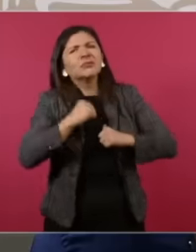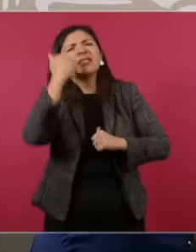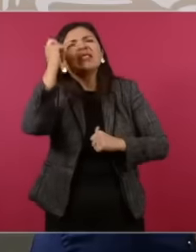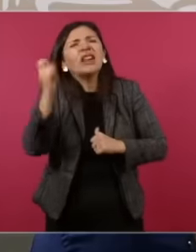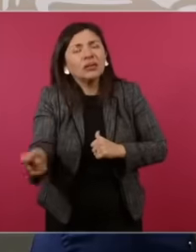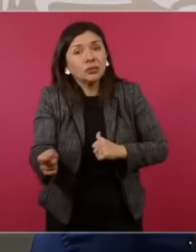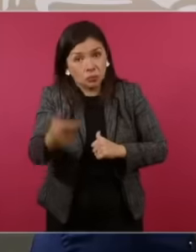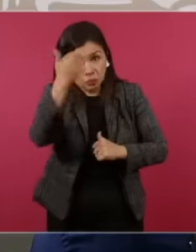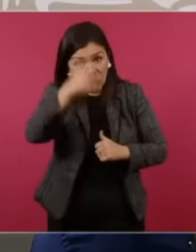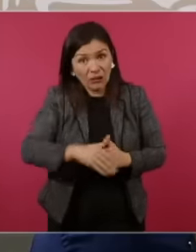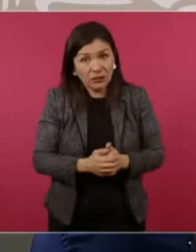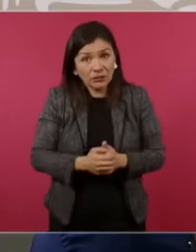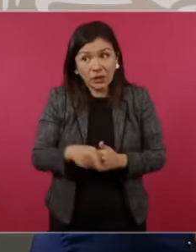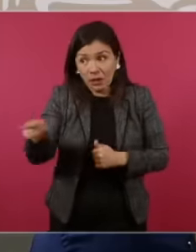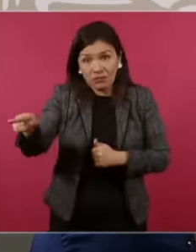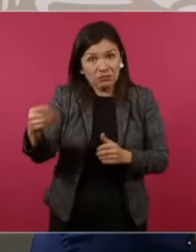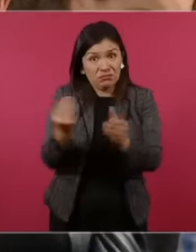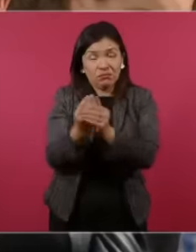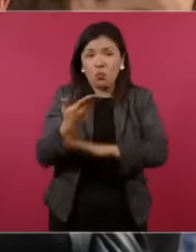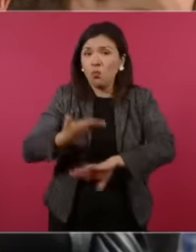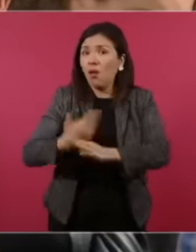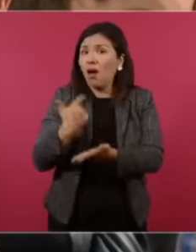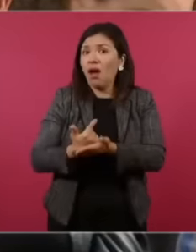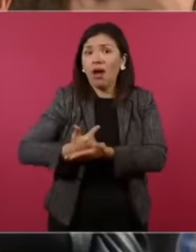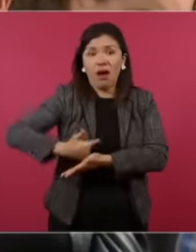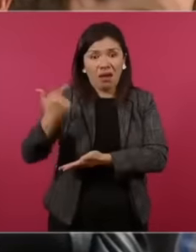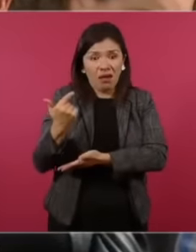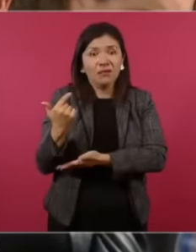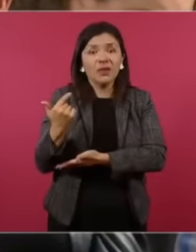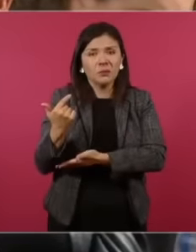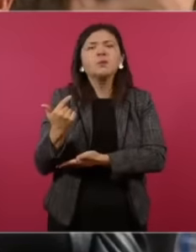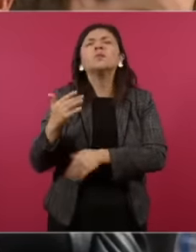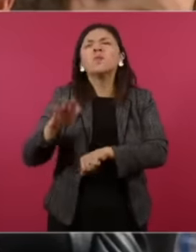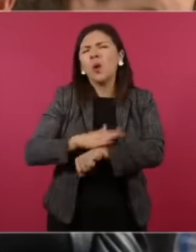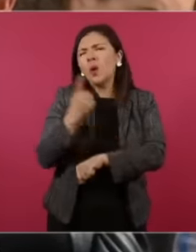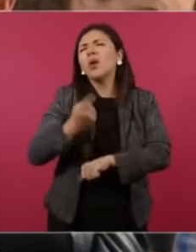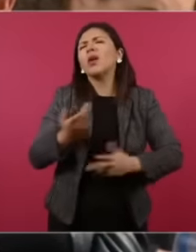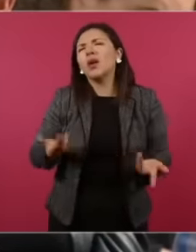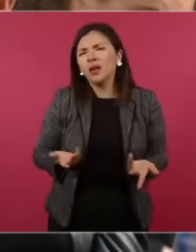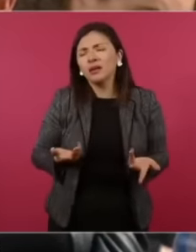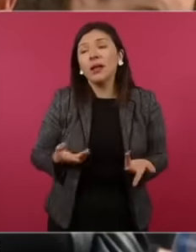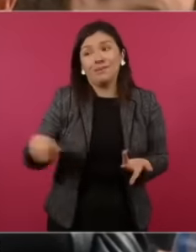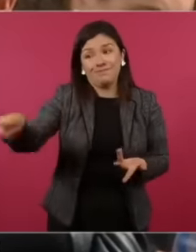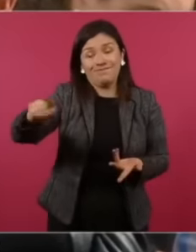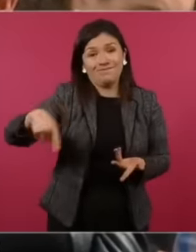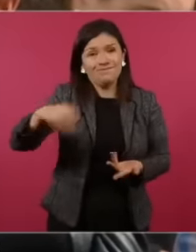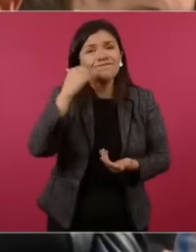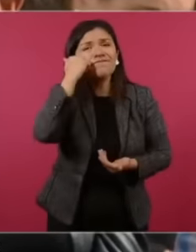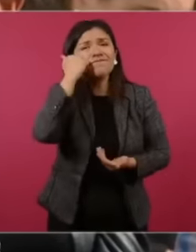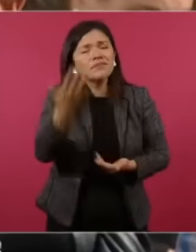very serious case president very very serious and you know why because they are fighting for the freedom of a